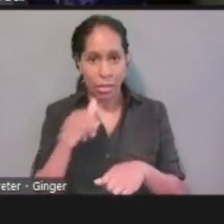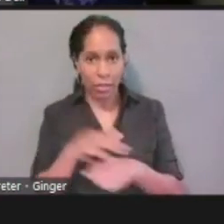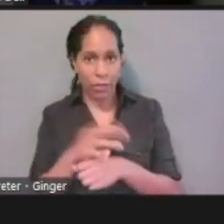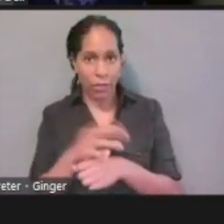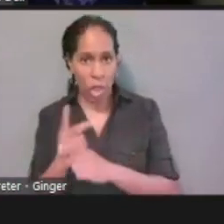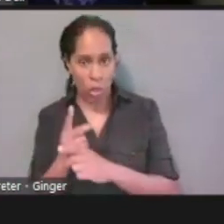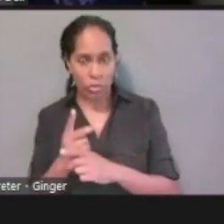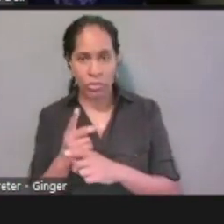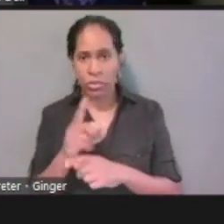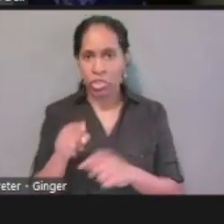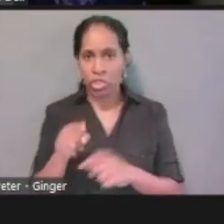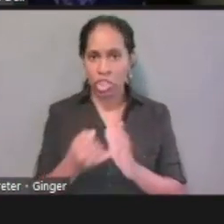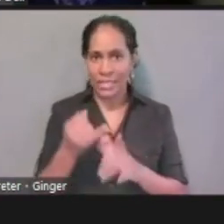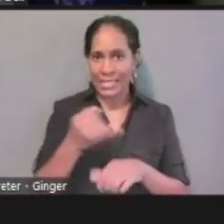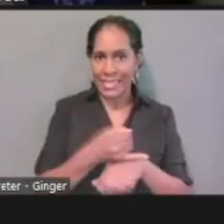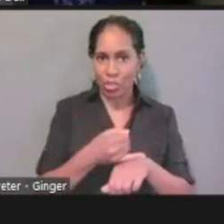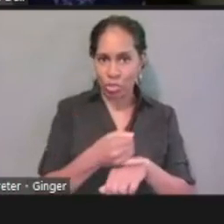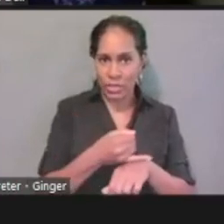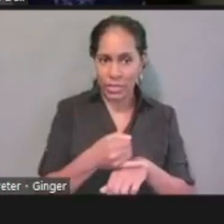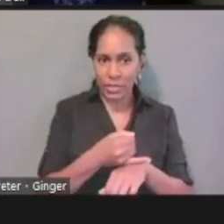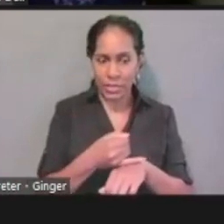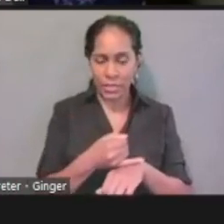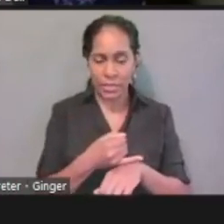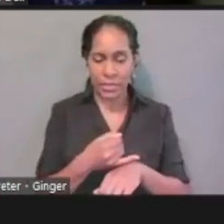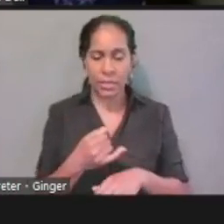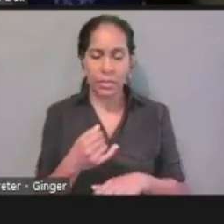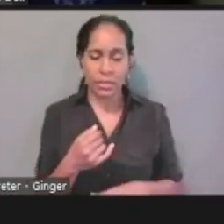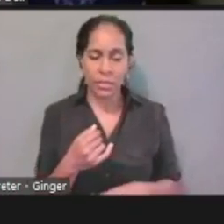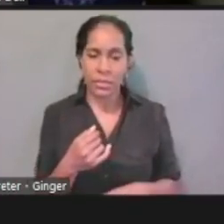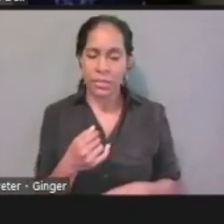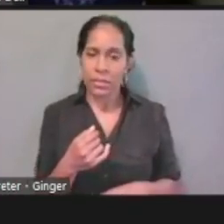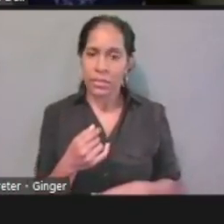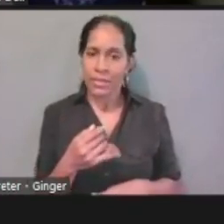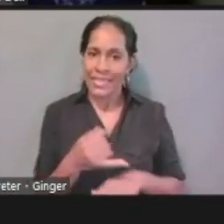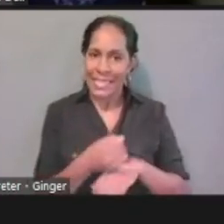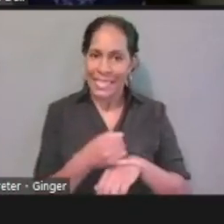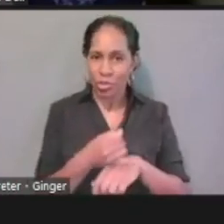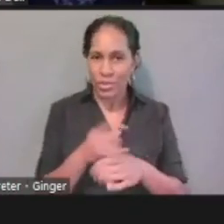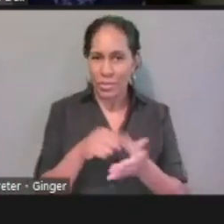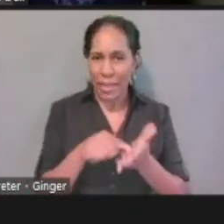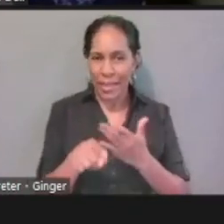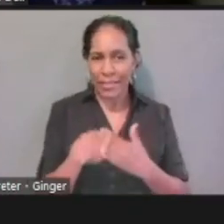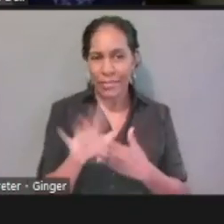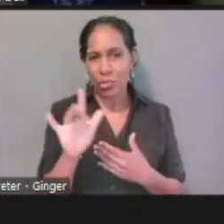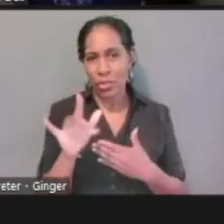Well, how much of that is interest that I pay? We're gonna say it's $25 a month.